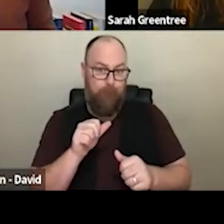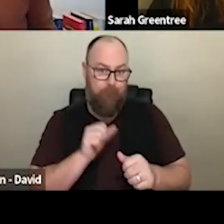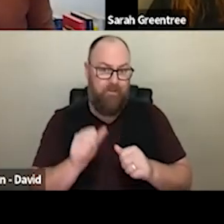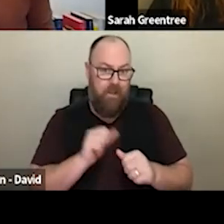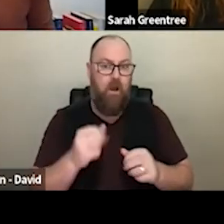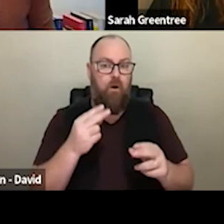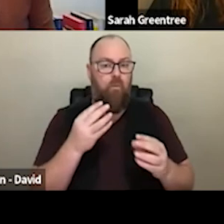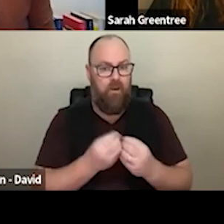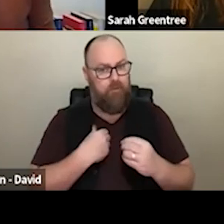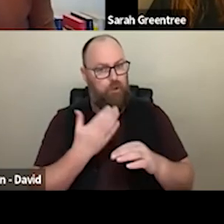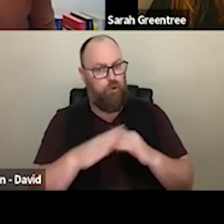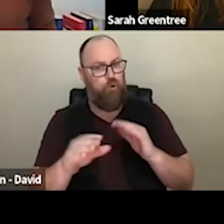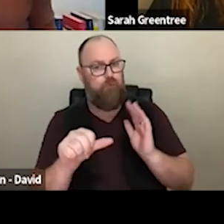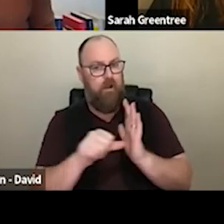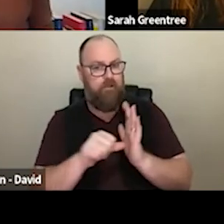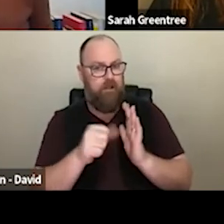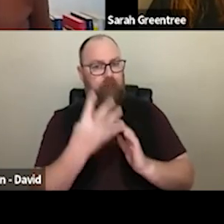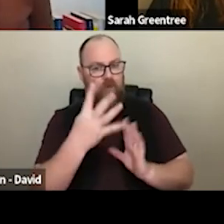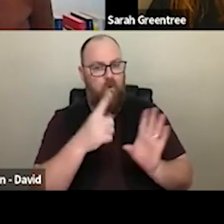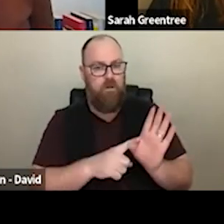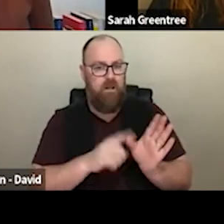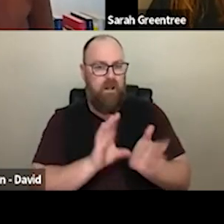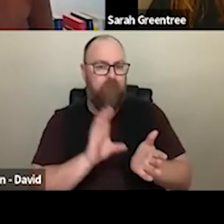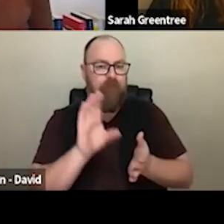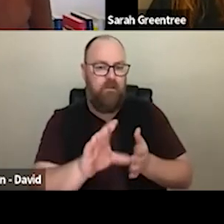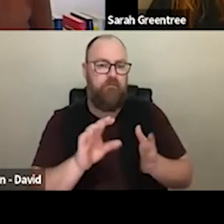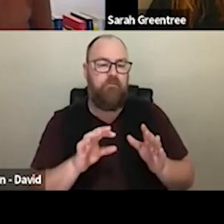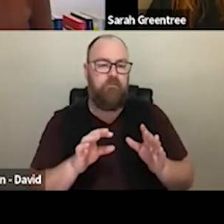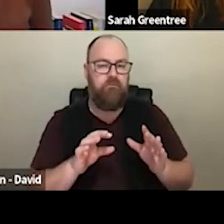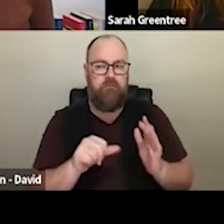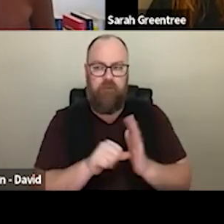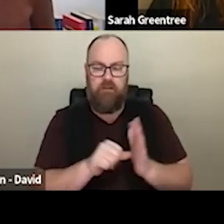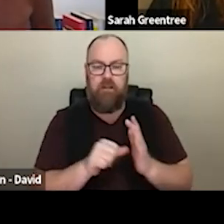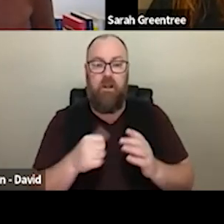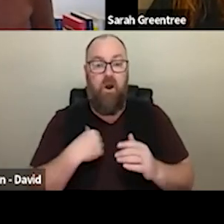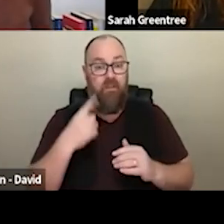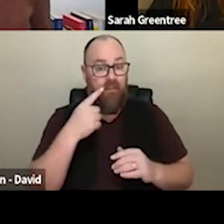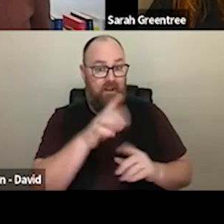with the four year investment organisations. I think things are improving, but I can't really put my hand on my heart and say that I think things are improving, but I can't really put my hand on my heart and say that